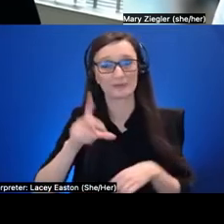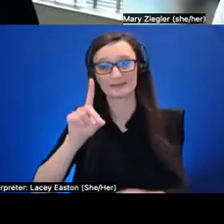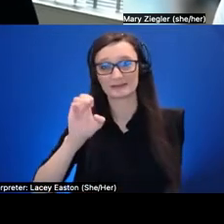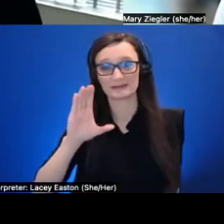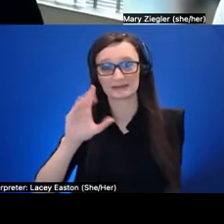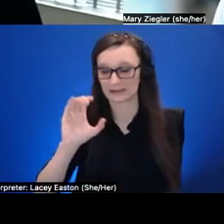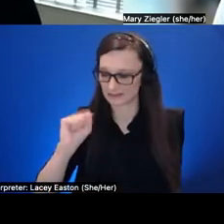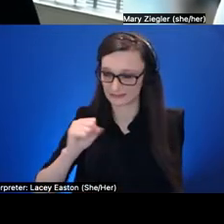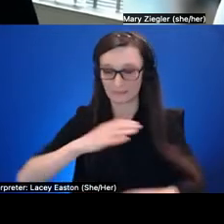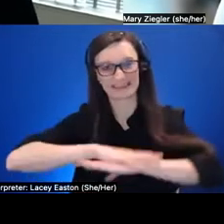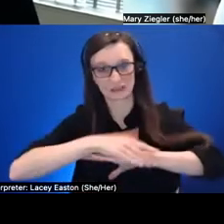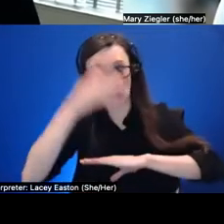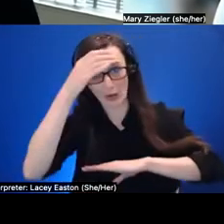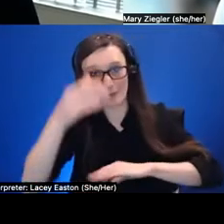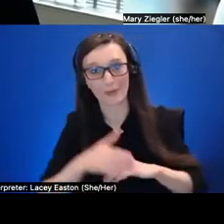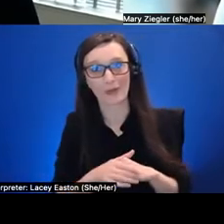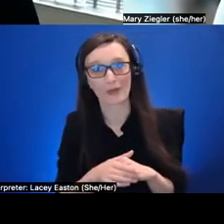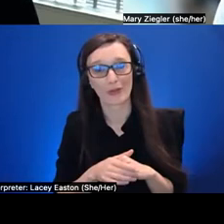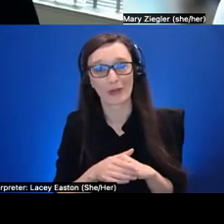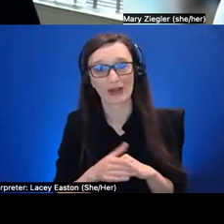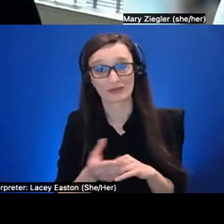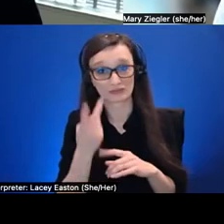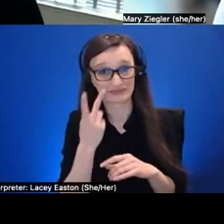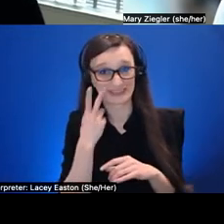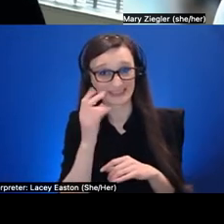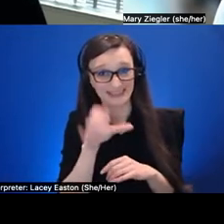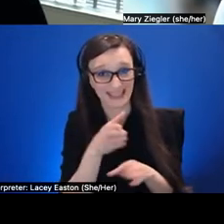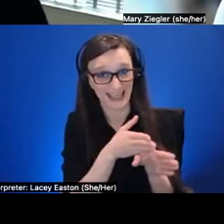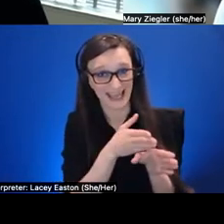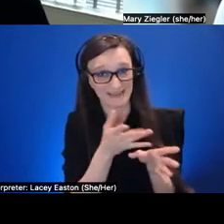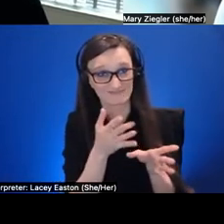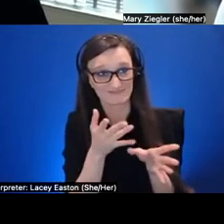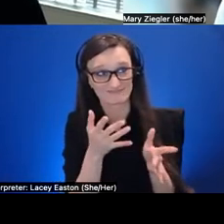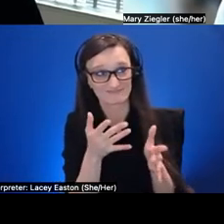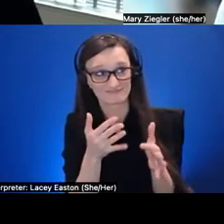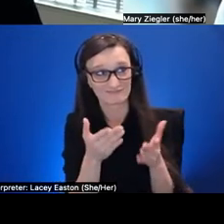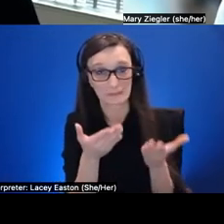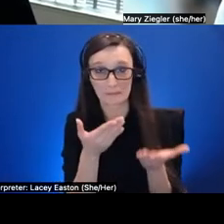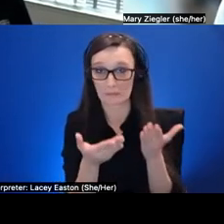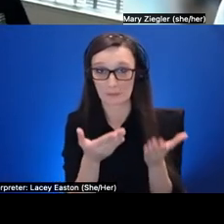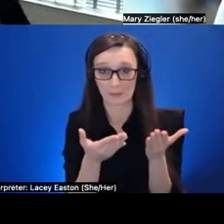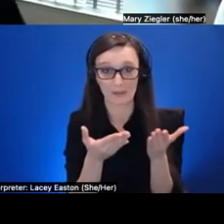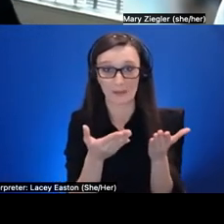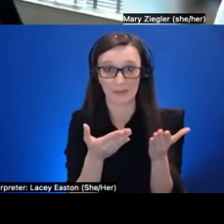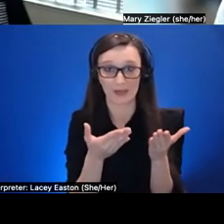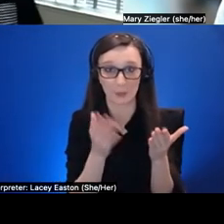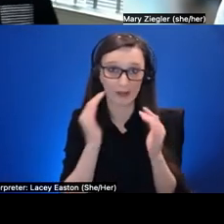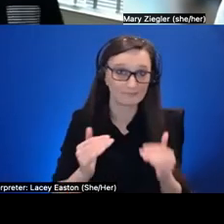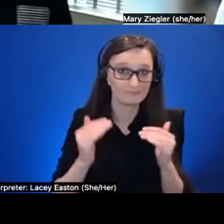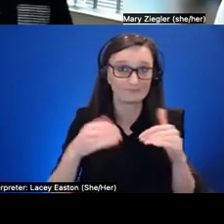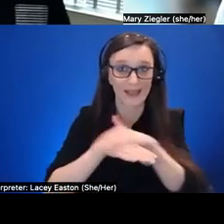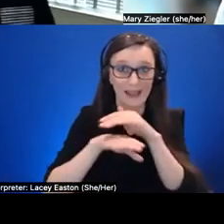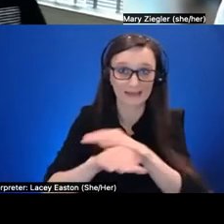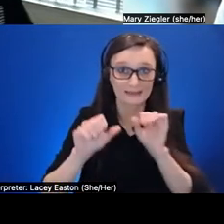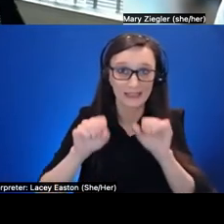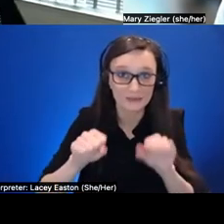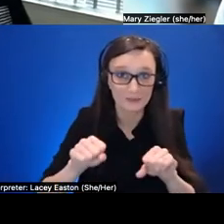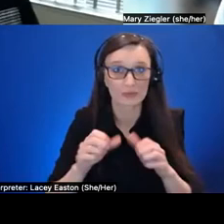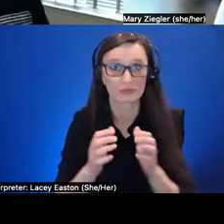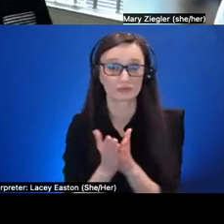do you do you see that area um being more accessible with access and but still barriers